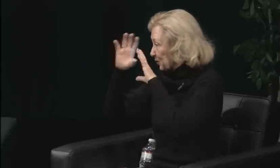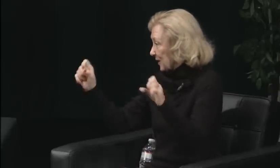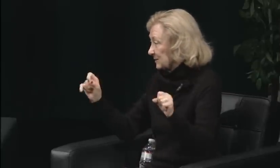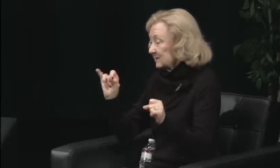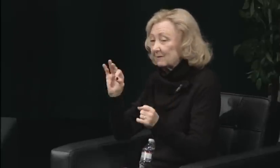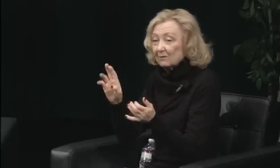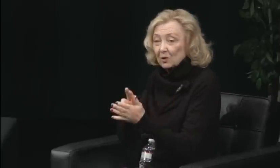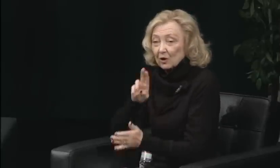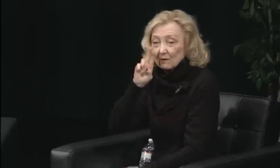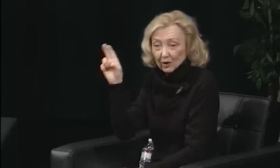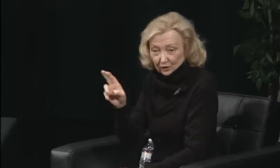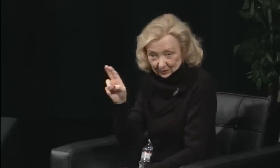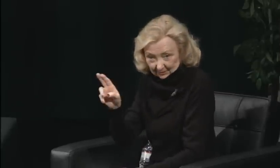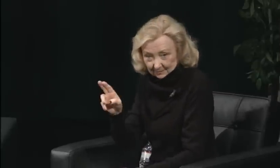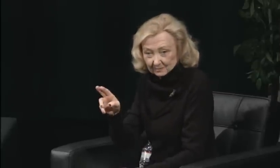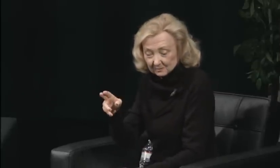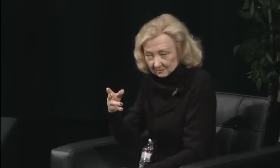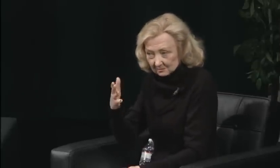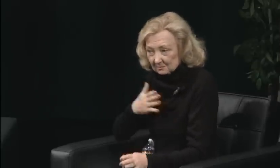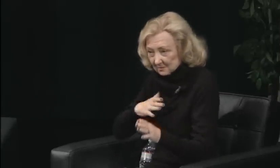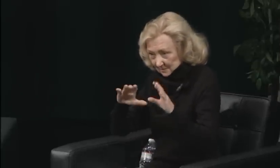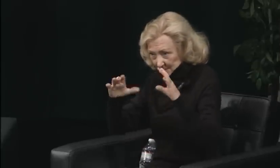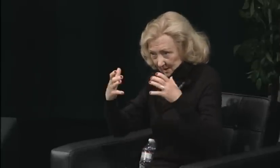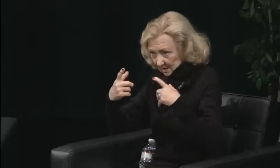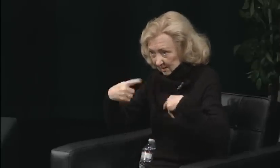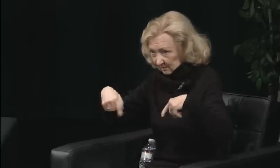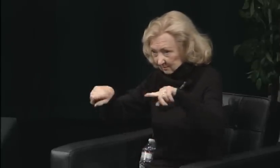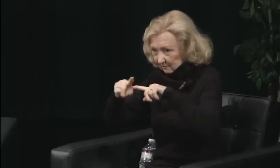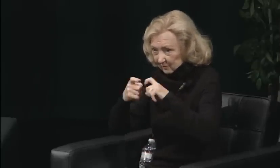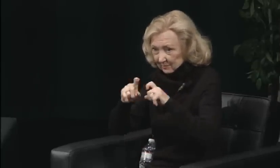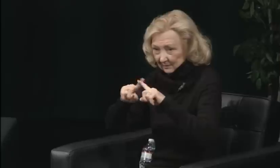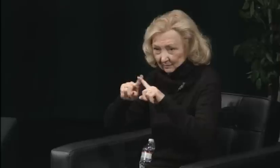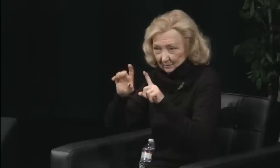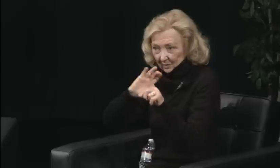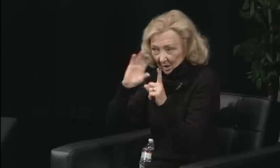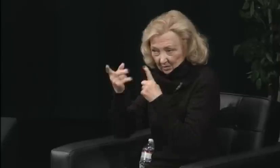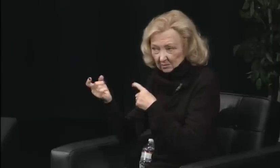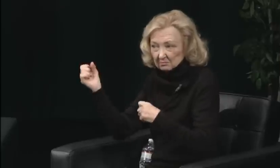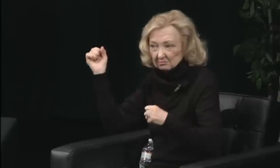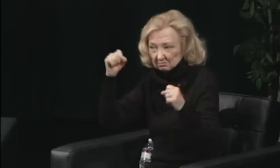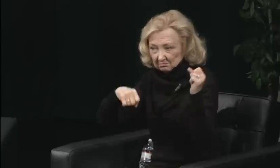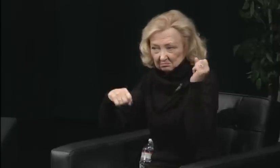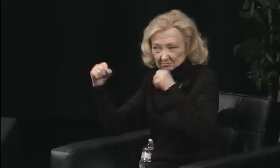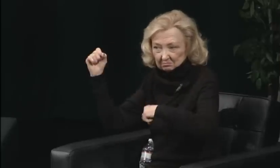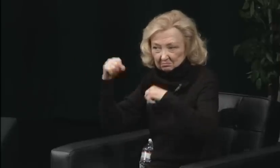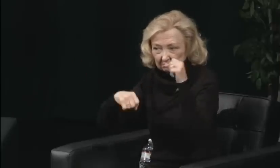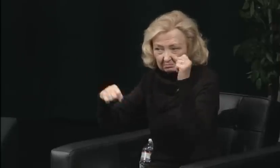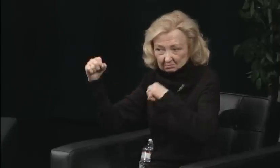Well, at that time, I was teaching here at Gallaudet. In the TV department